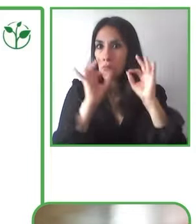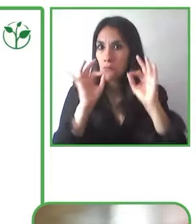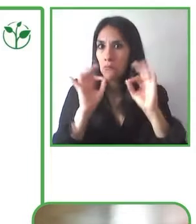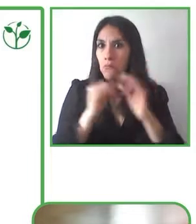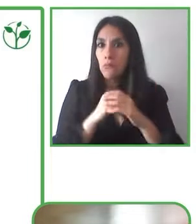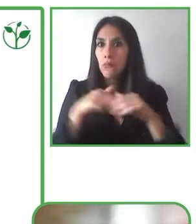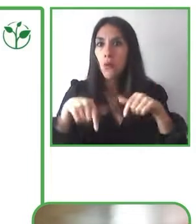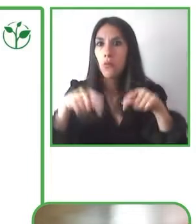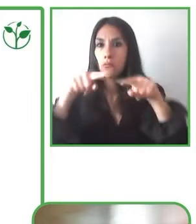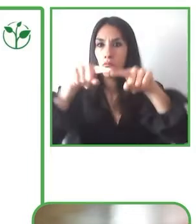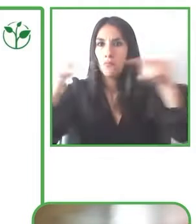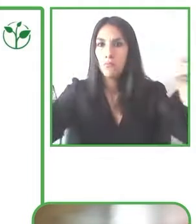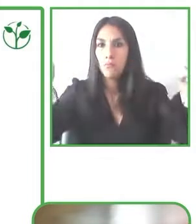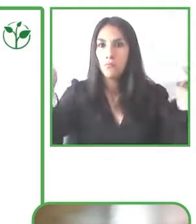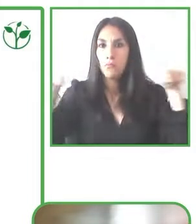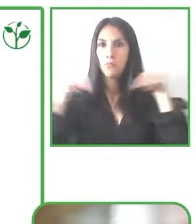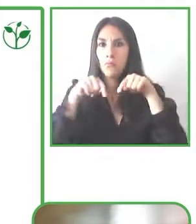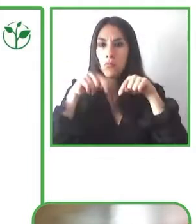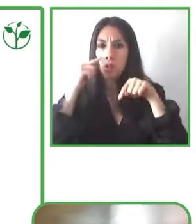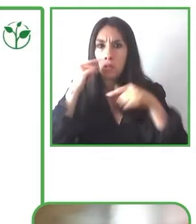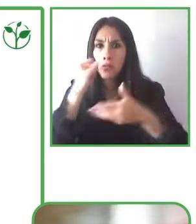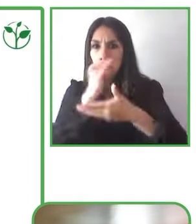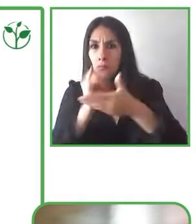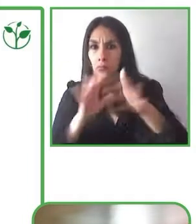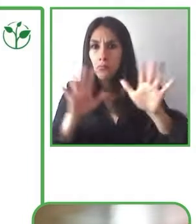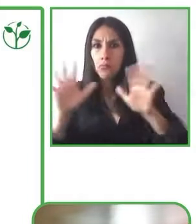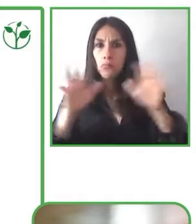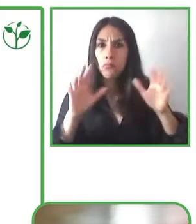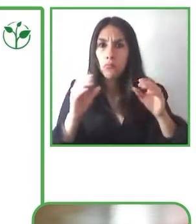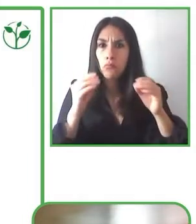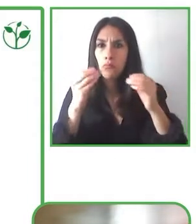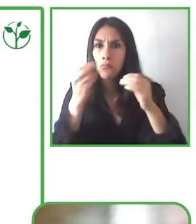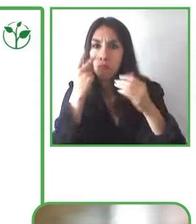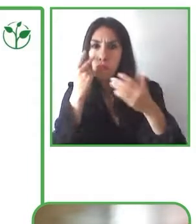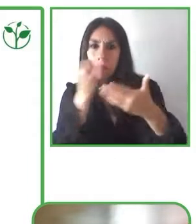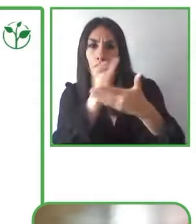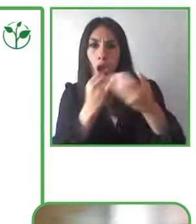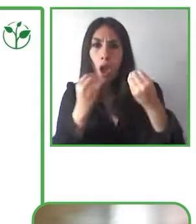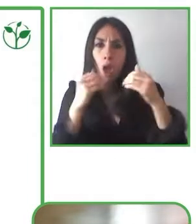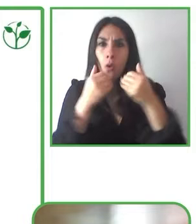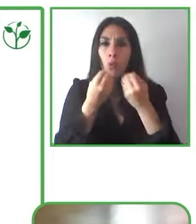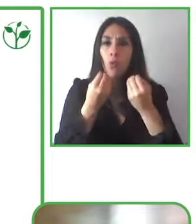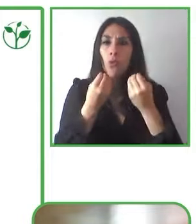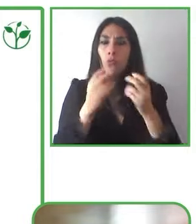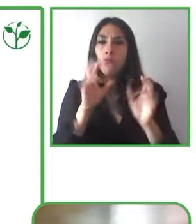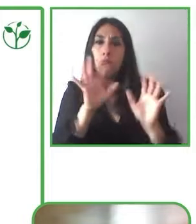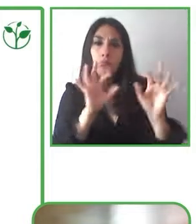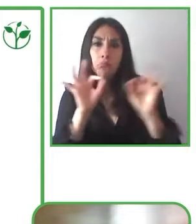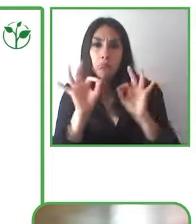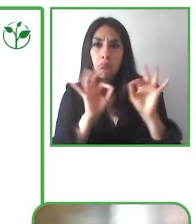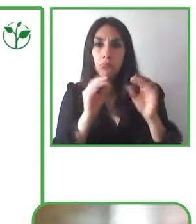the biennial to help us understand their work and to